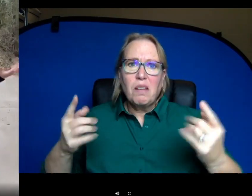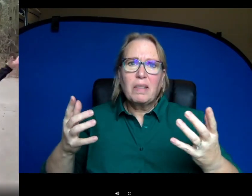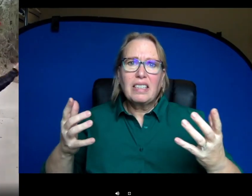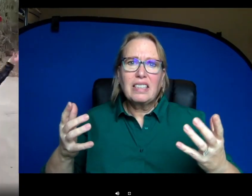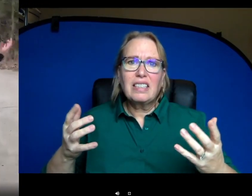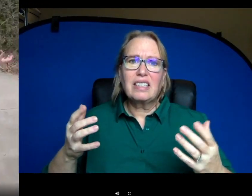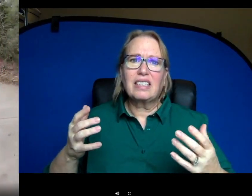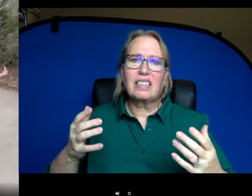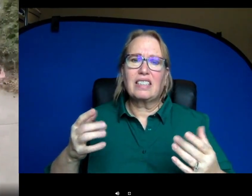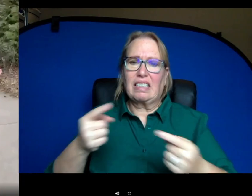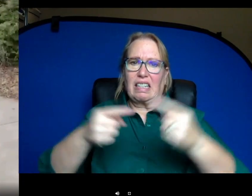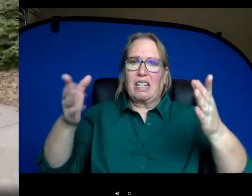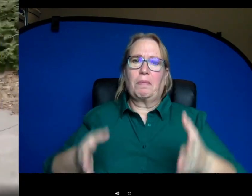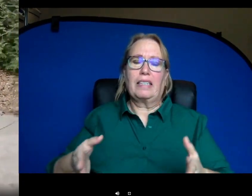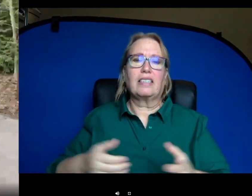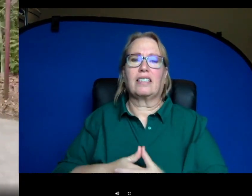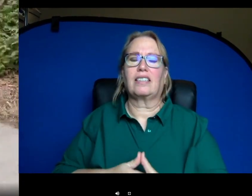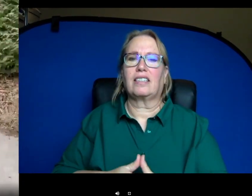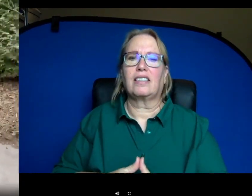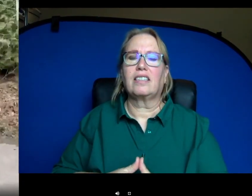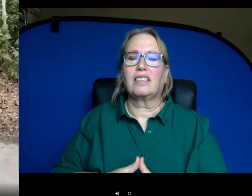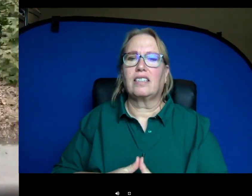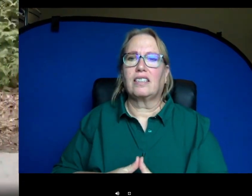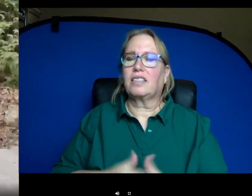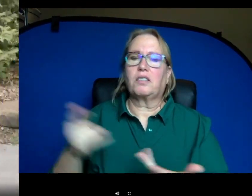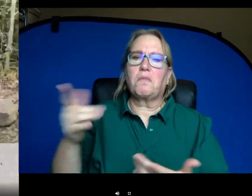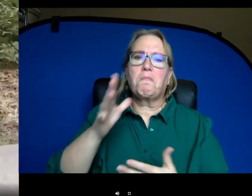their moms are so protective that they don't worry too much about lions or